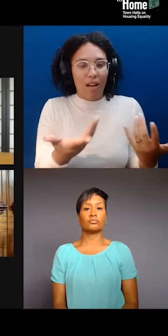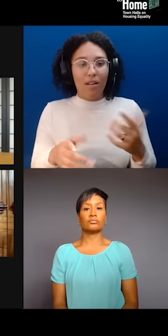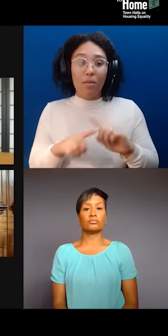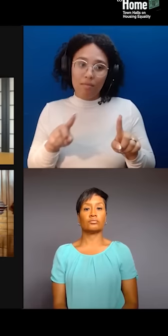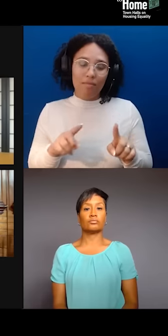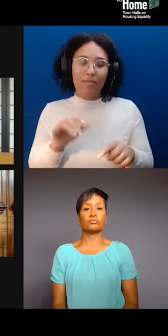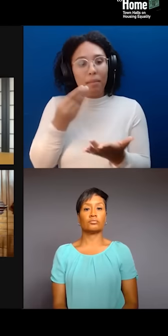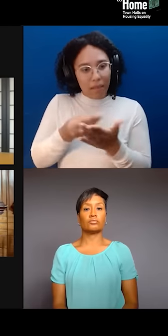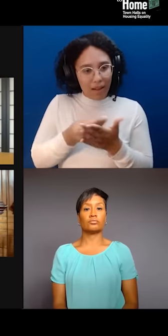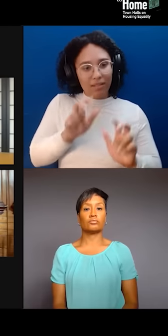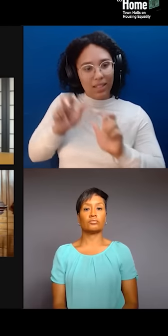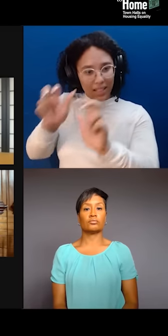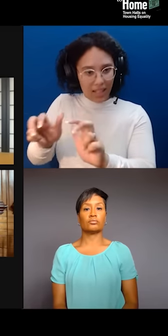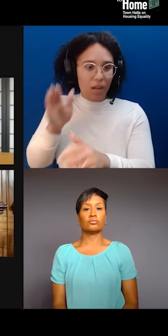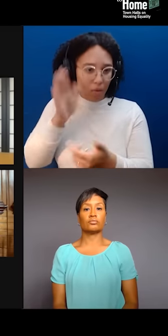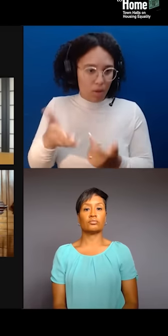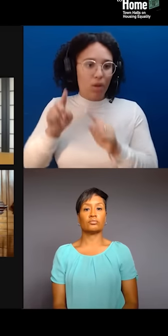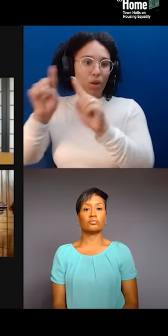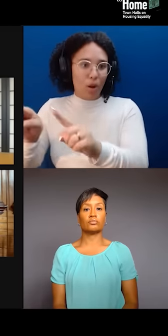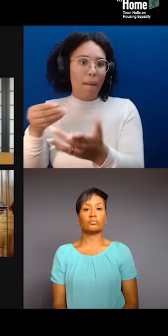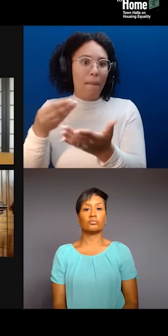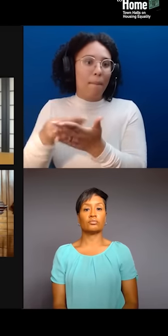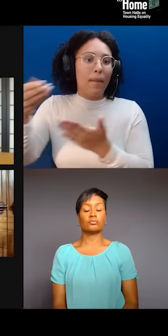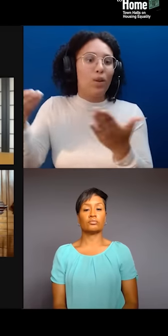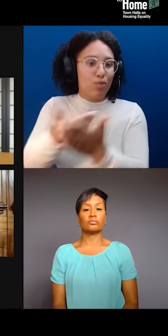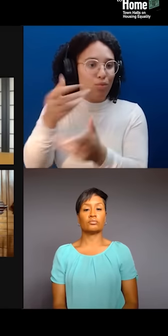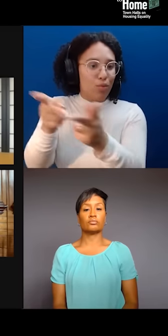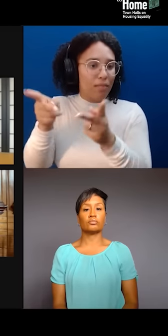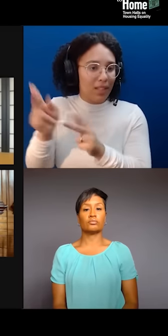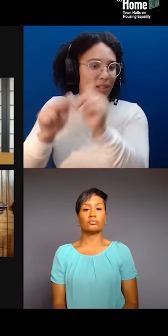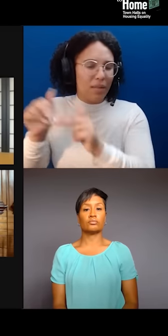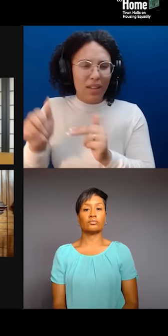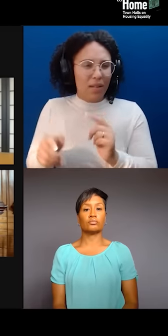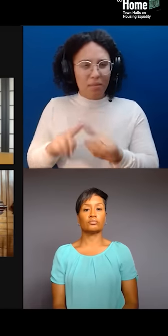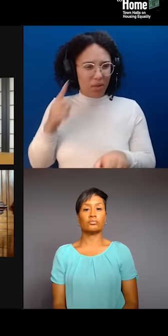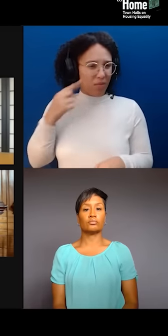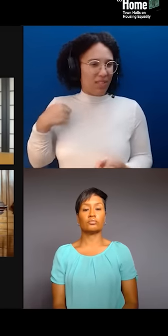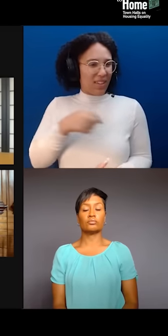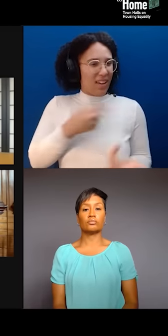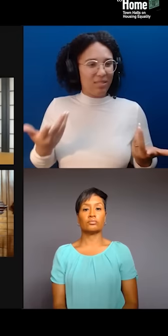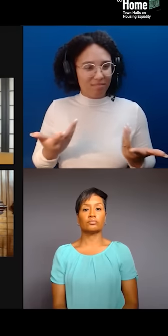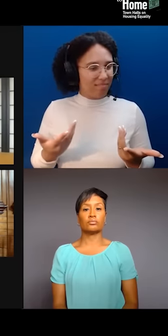I mean, the Museum of Chinese in America, when they started 45 years ago, it was meant to highlight the struggles